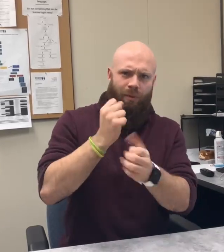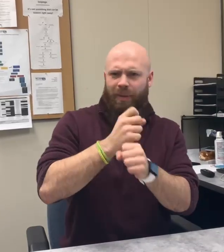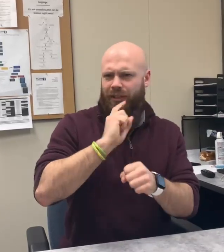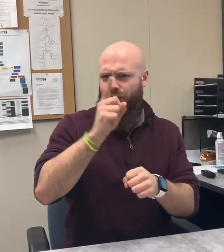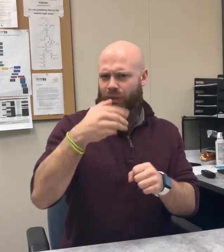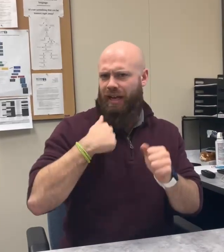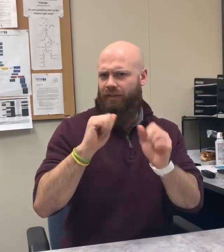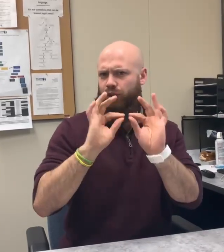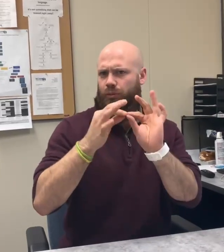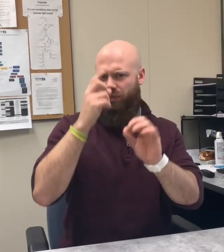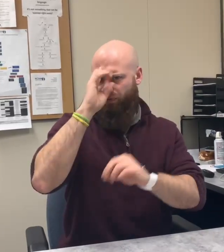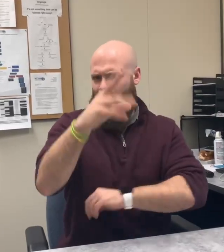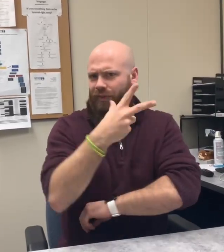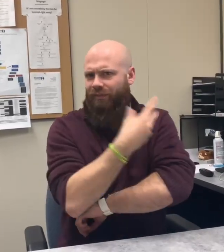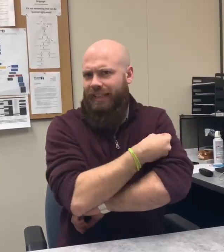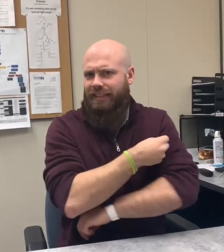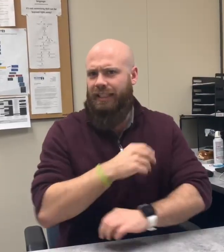and make sure you have an interpreter for your vaccination!